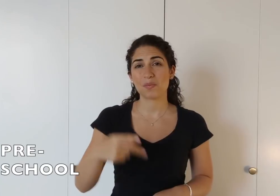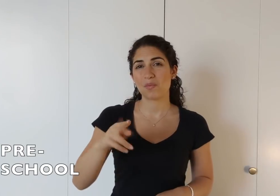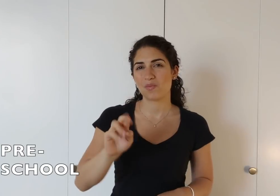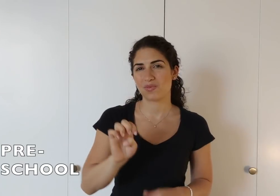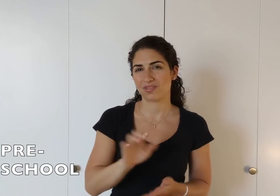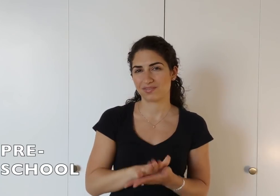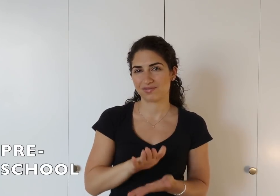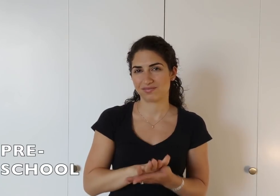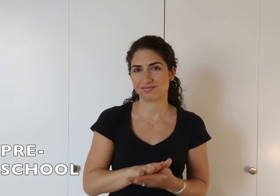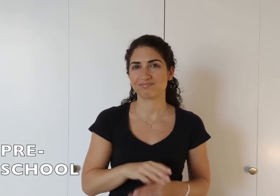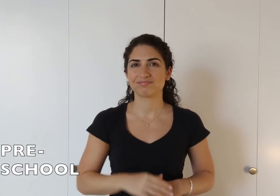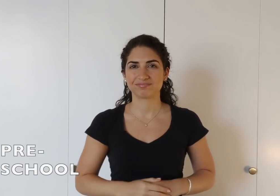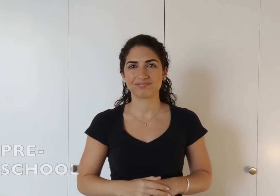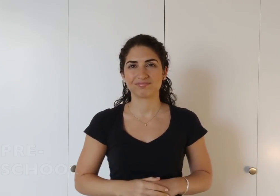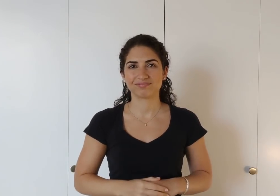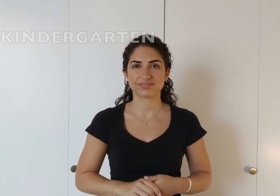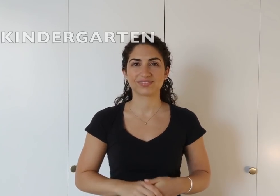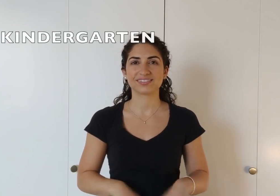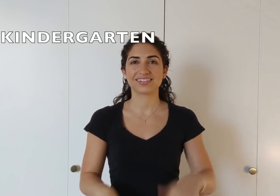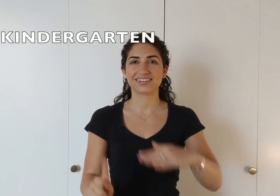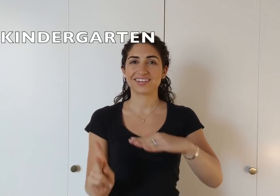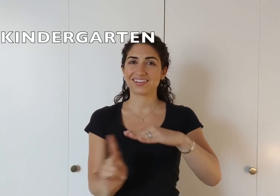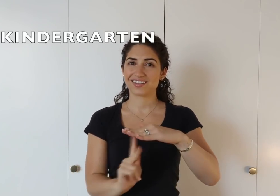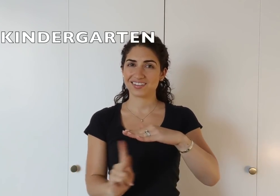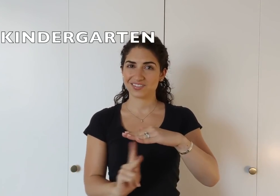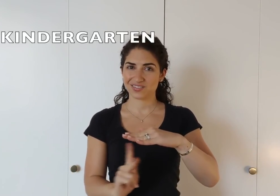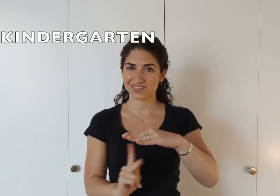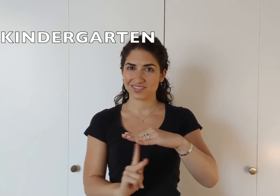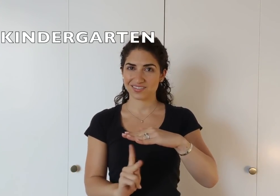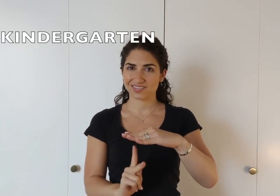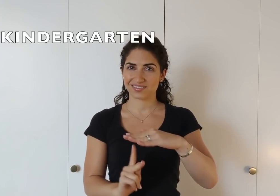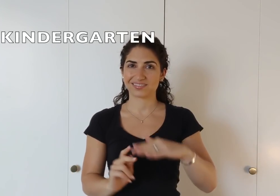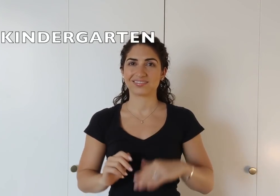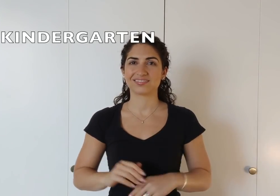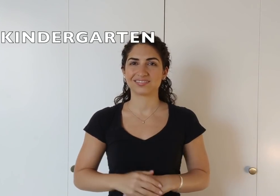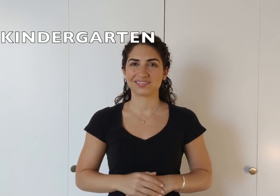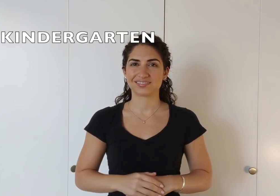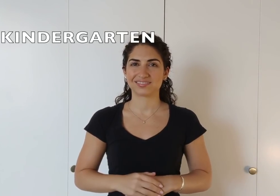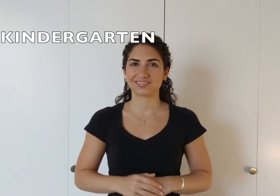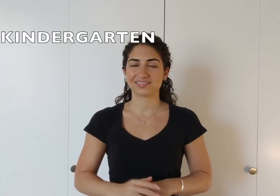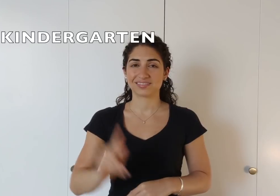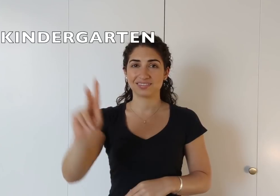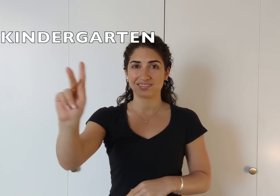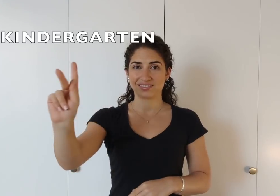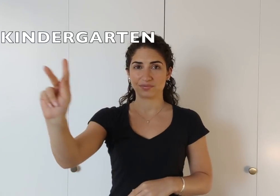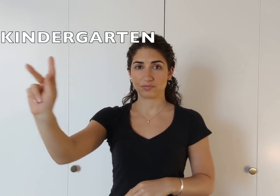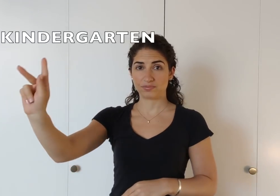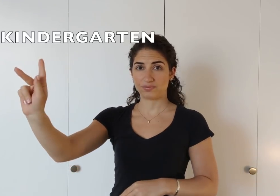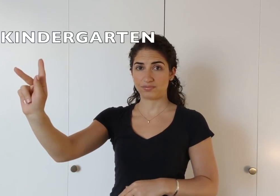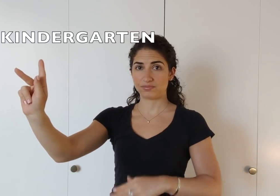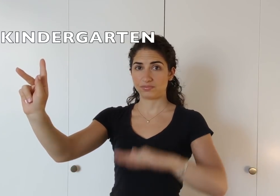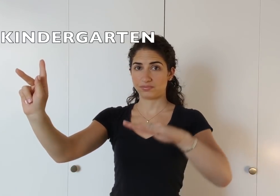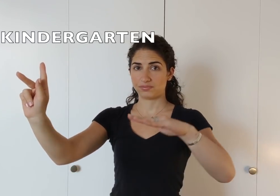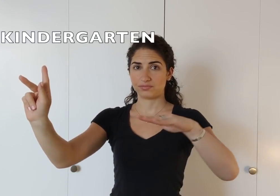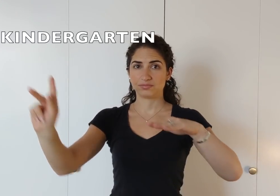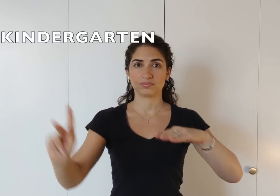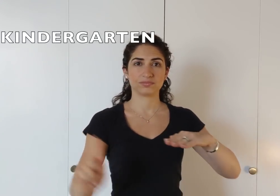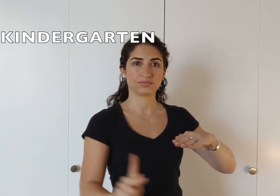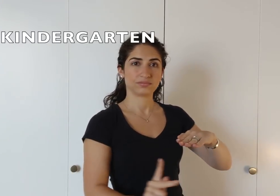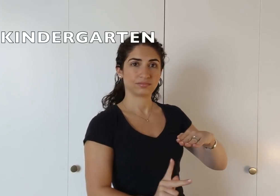preschool. Kindergarten it's a "K" handshape under